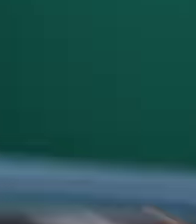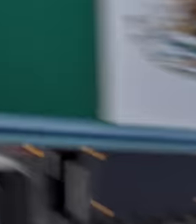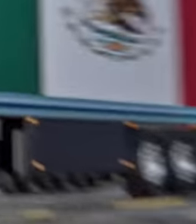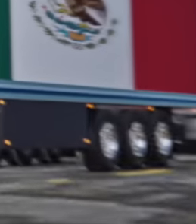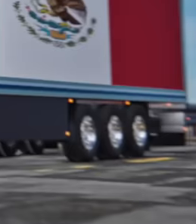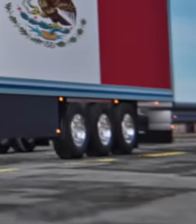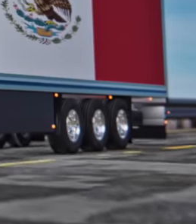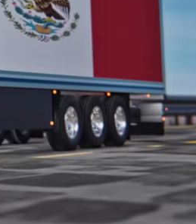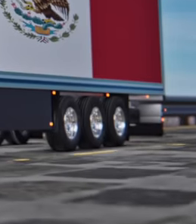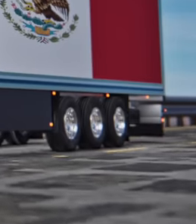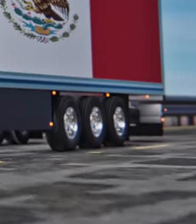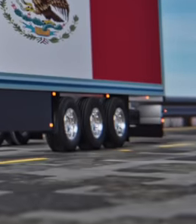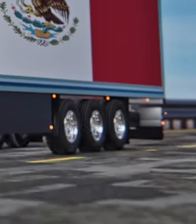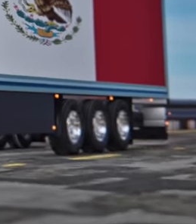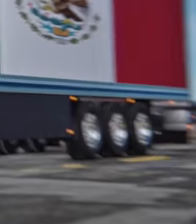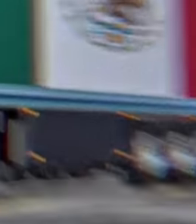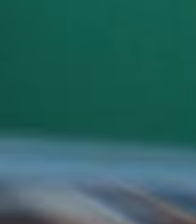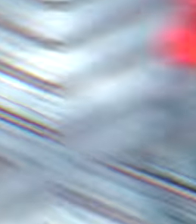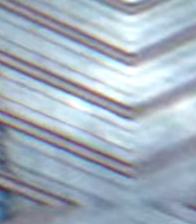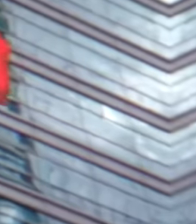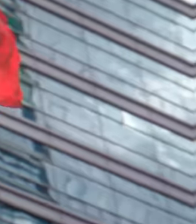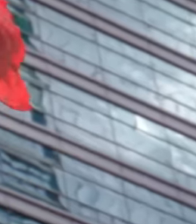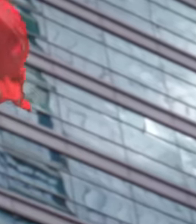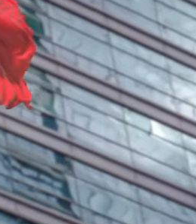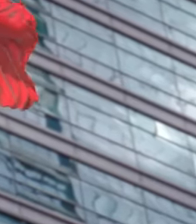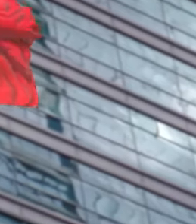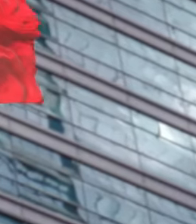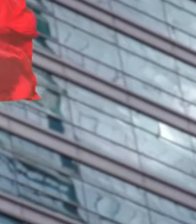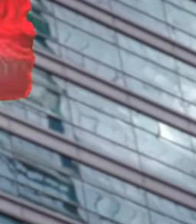as the main trading partner of the United States above